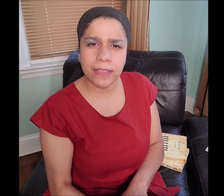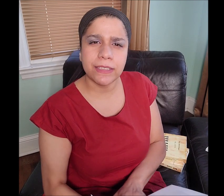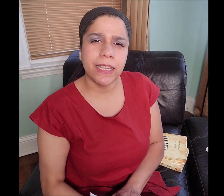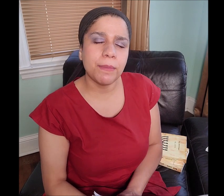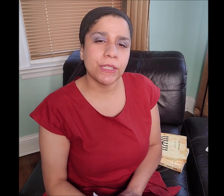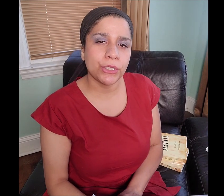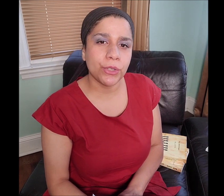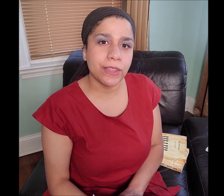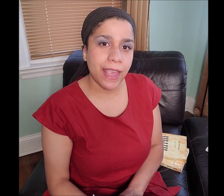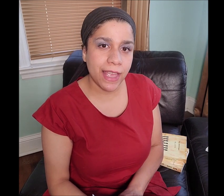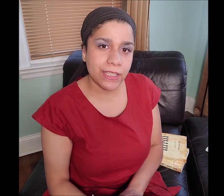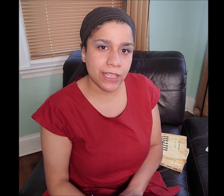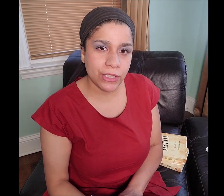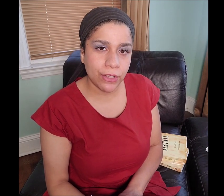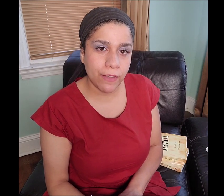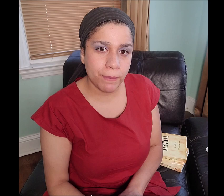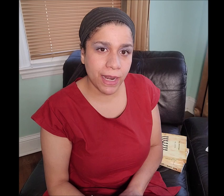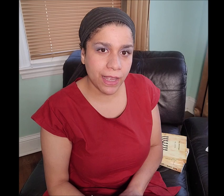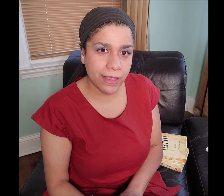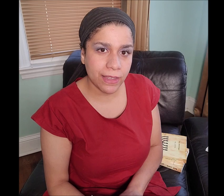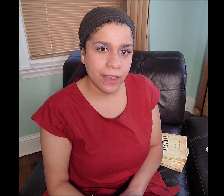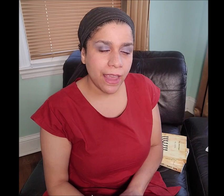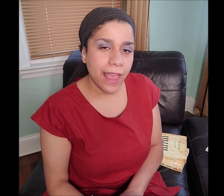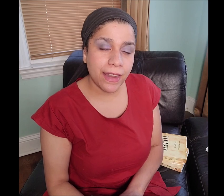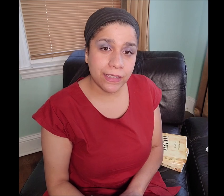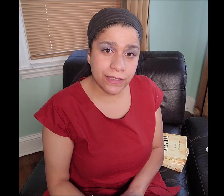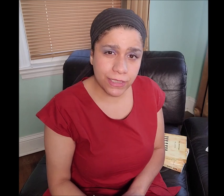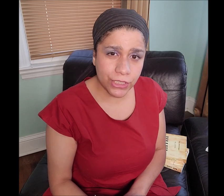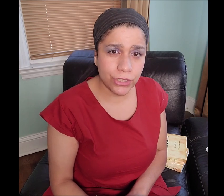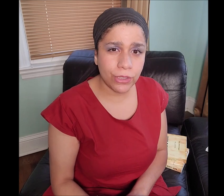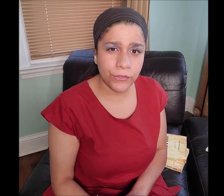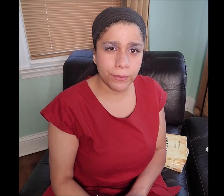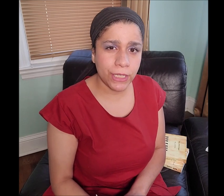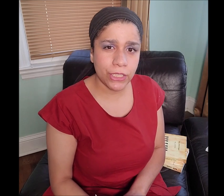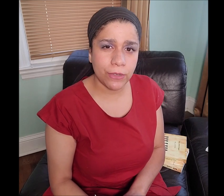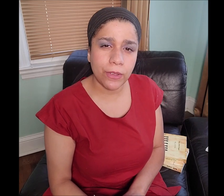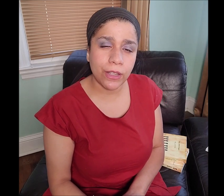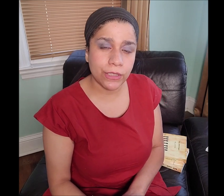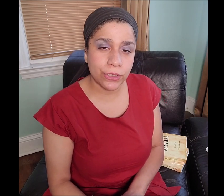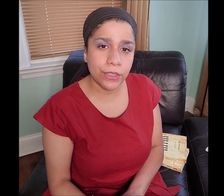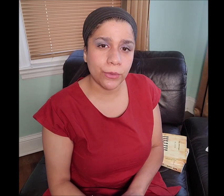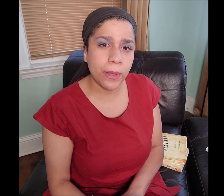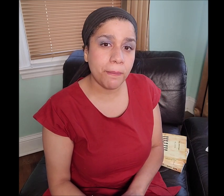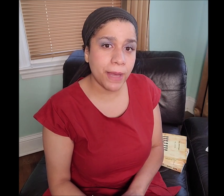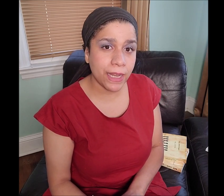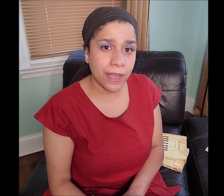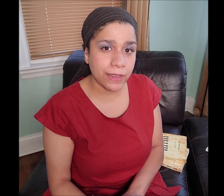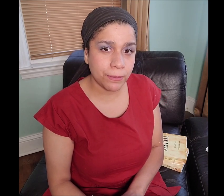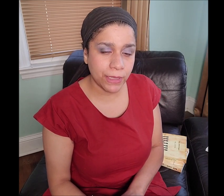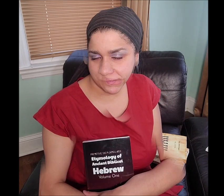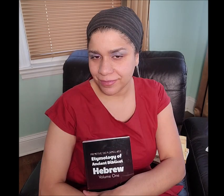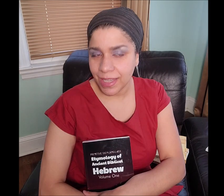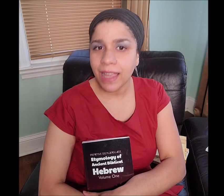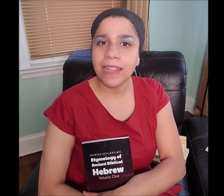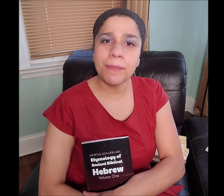Today I’m going to show you the hand gesture of Manakahthey 𐤌𐤍𐤇𐤕𐤉 and additional information concerning what Manakahthey 𐤌𐤍𐤇𐤕𐤉 means.